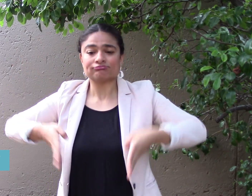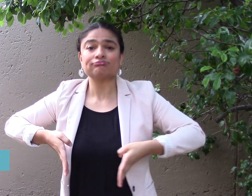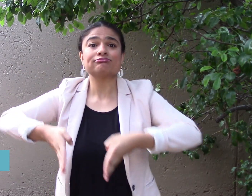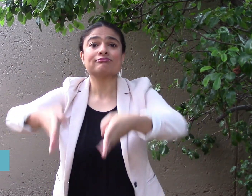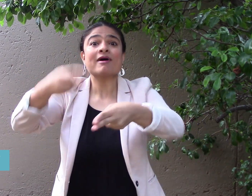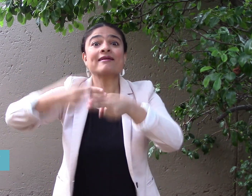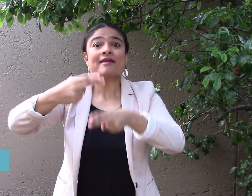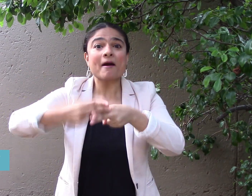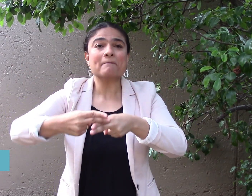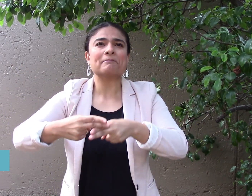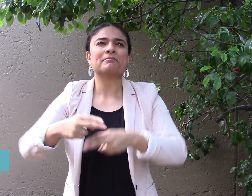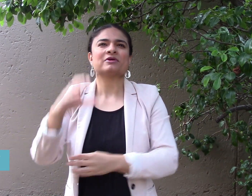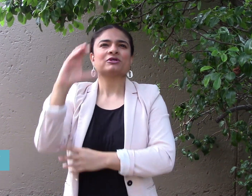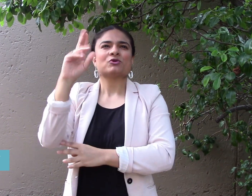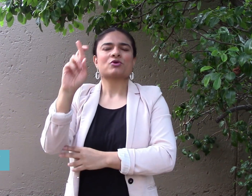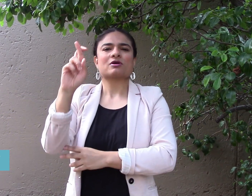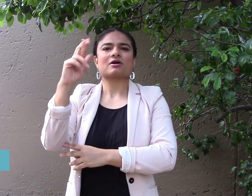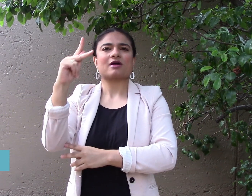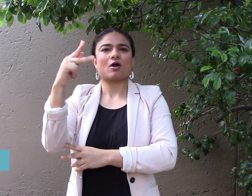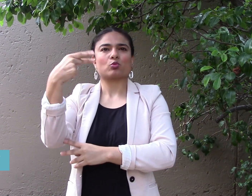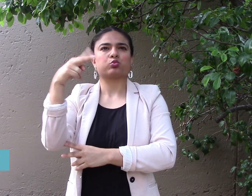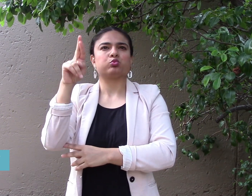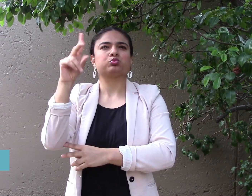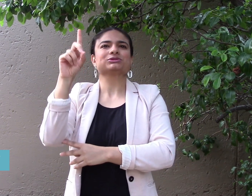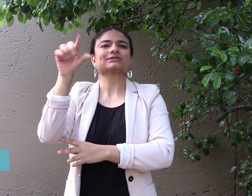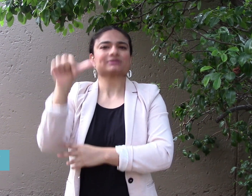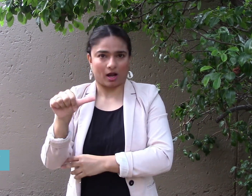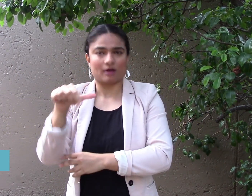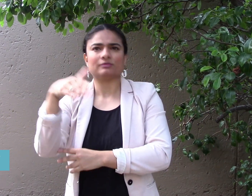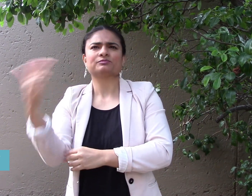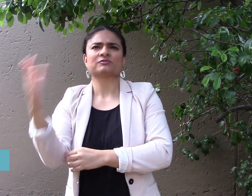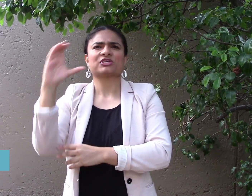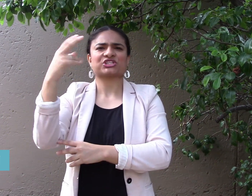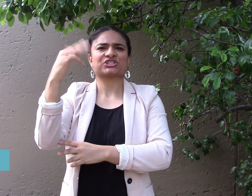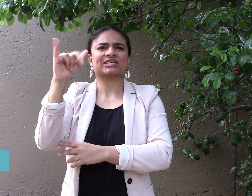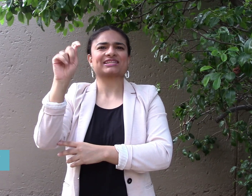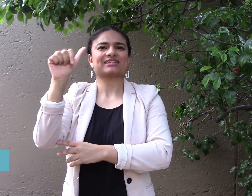There is a church close to the murals.